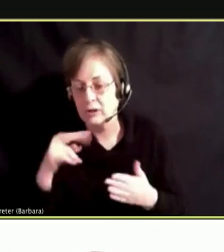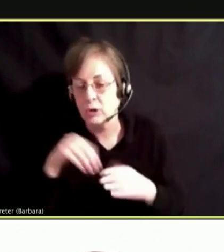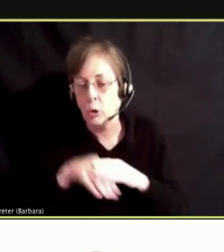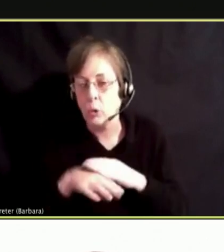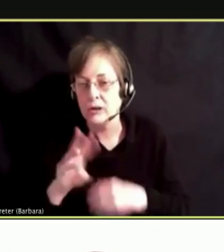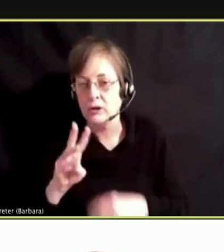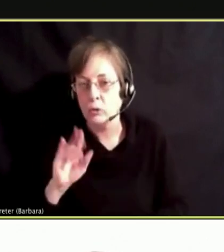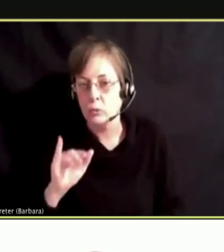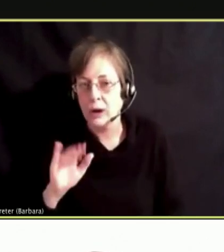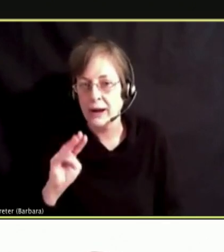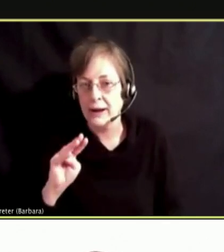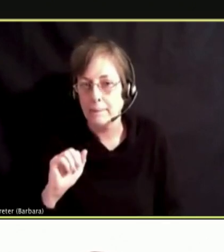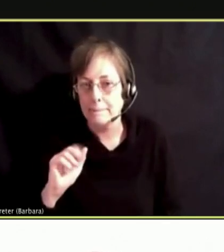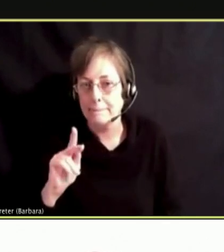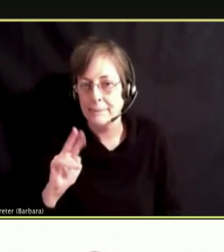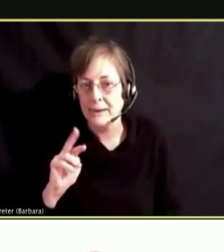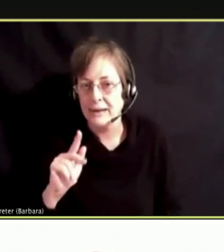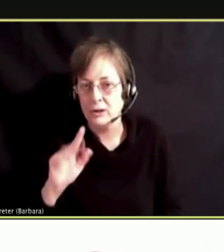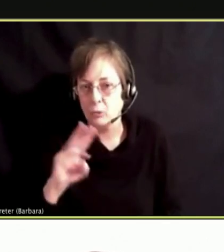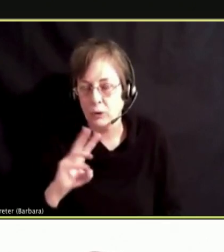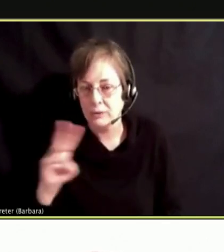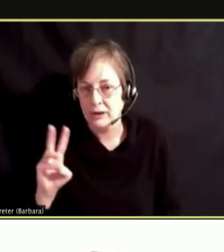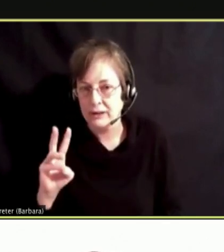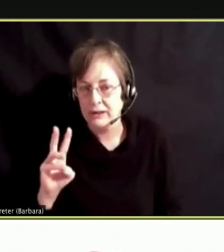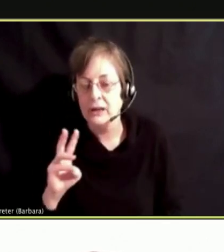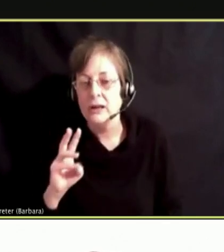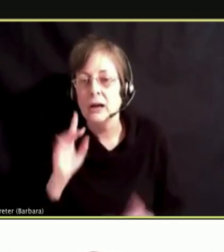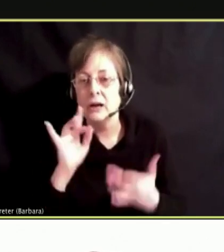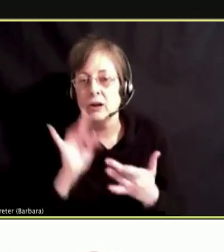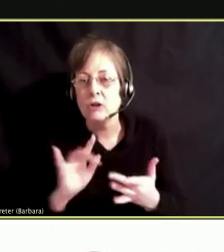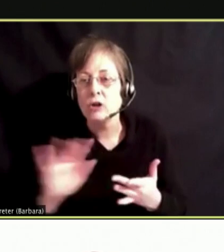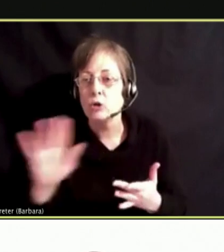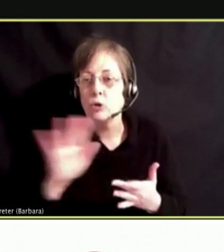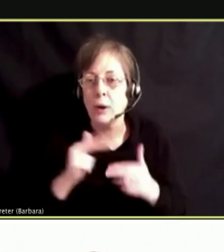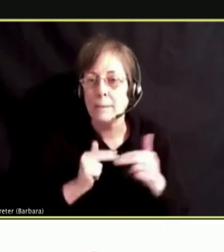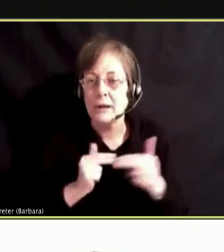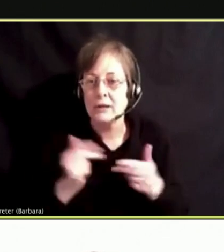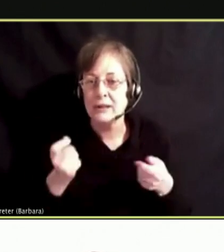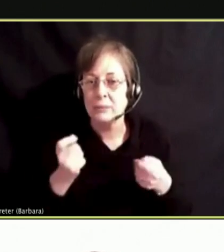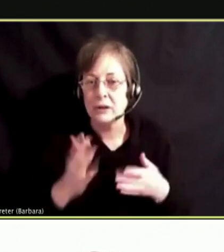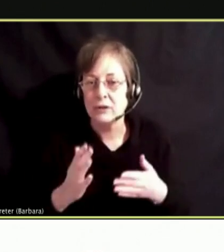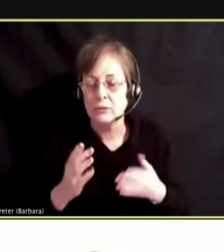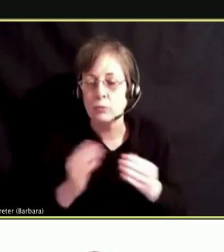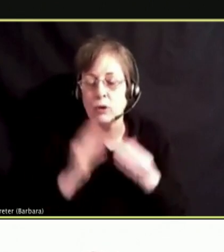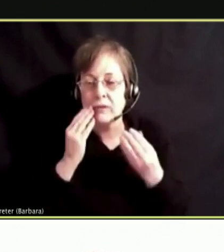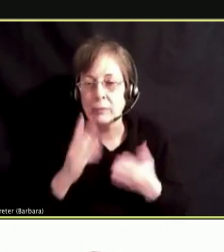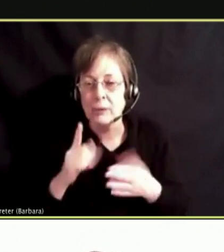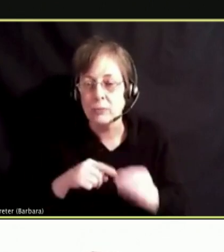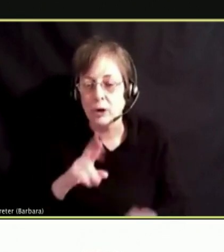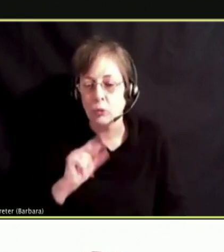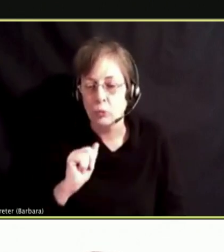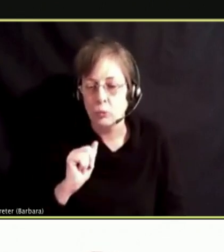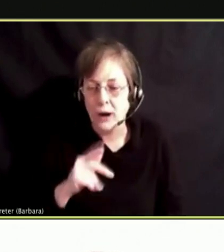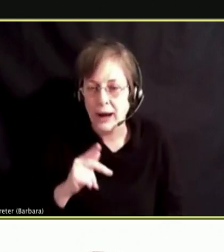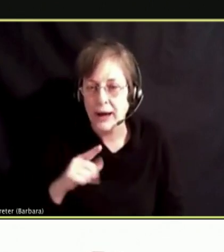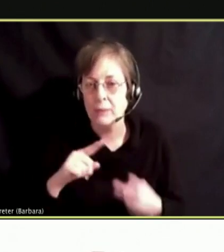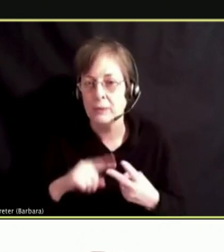BUILDING ADMINISTRATOR FOR ADDITIONAL INFORMATION ABOUT RAP, ABOUT SASCA AND OTHER SUPPORTS